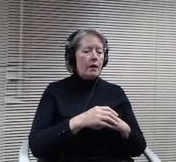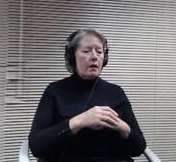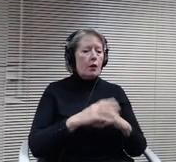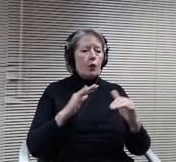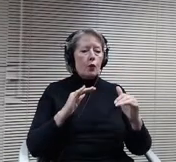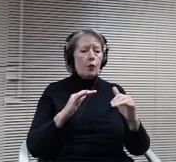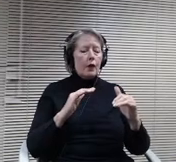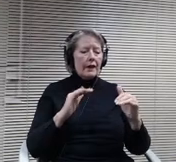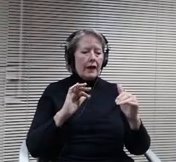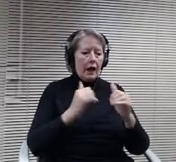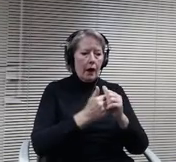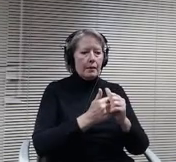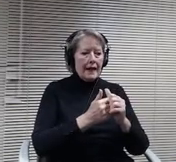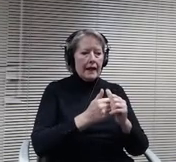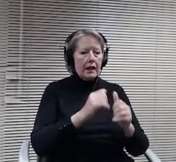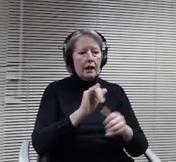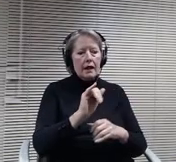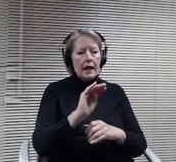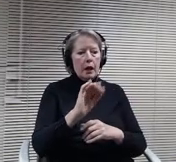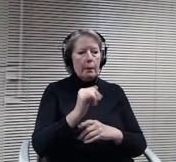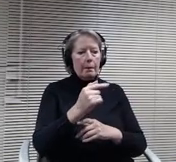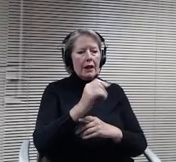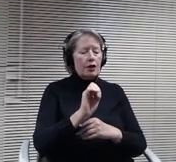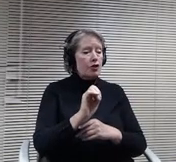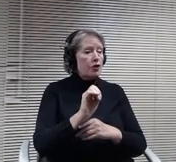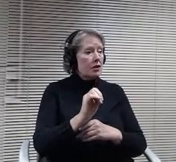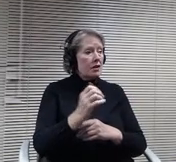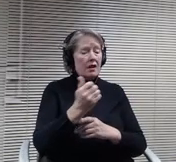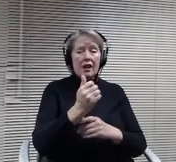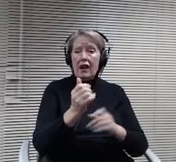Any comments or questions about that?